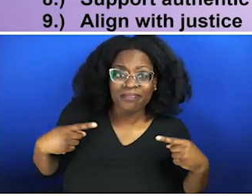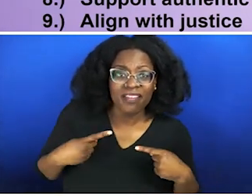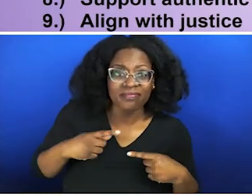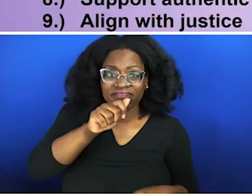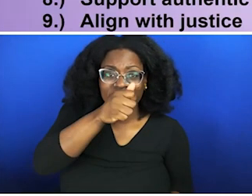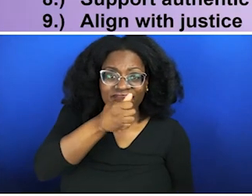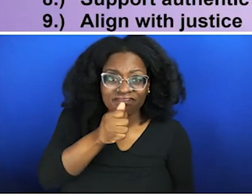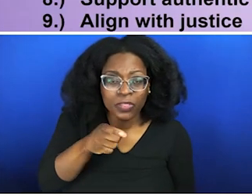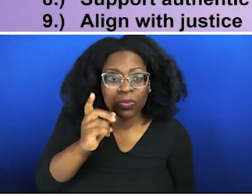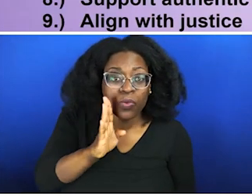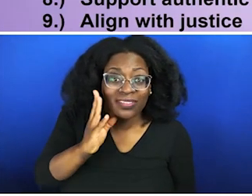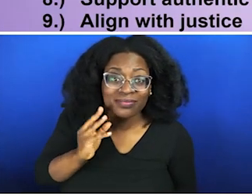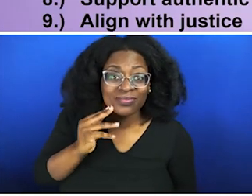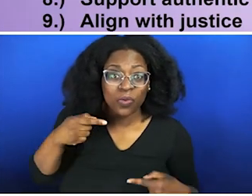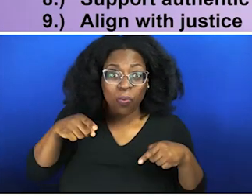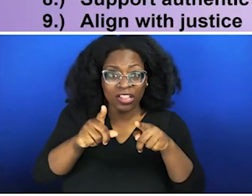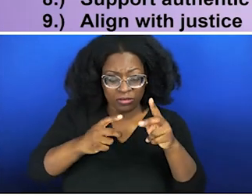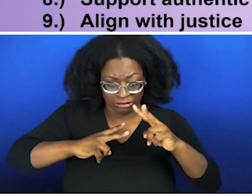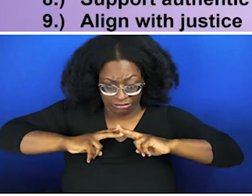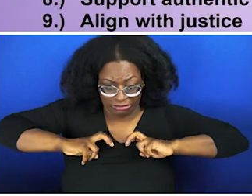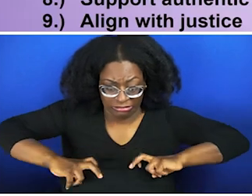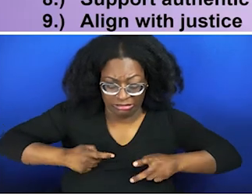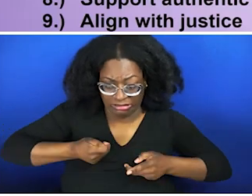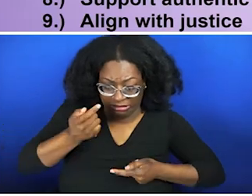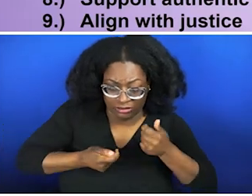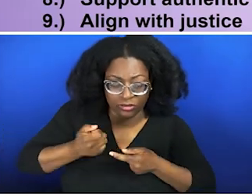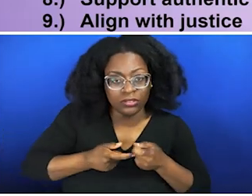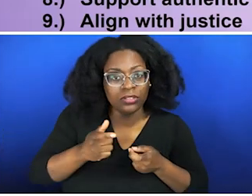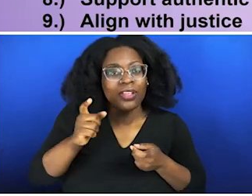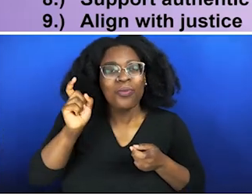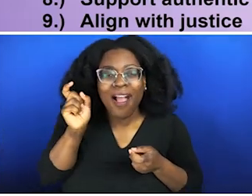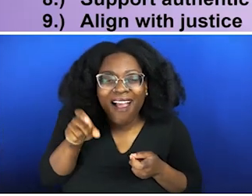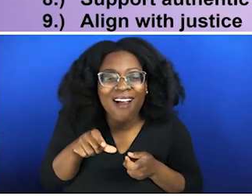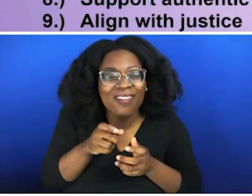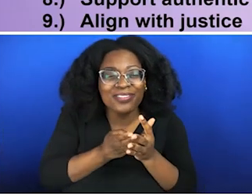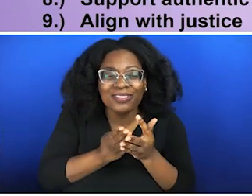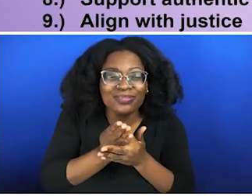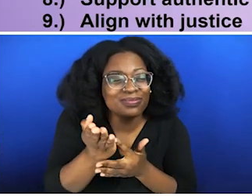causes the transformation necessary to release some of that bias and those thought patterns.